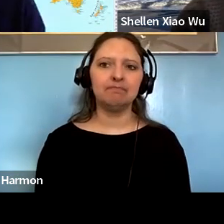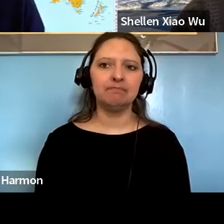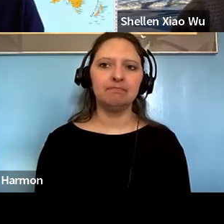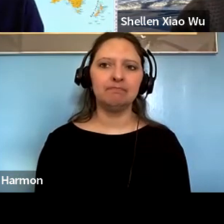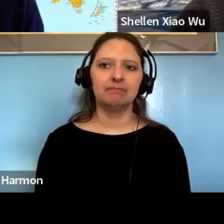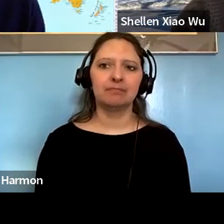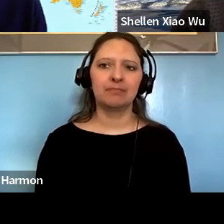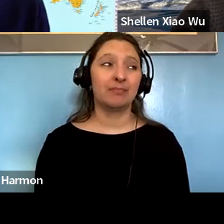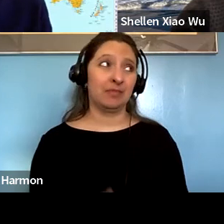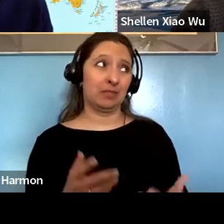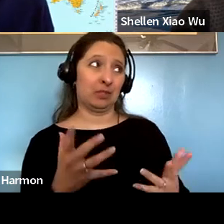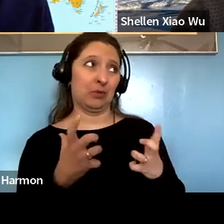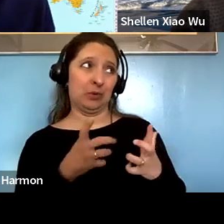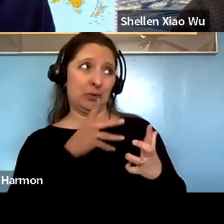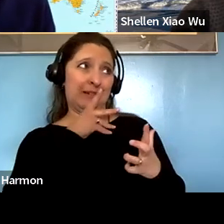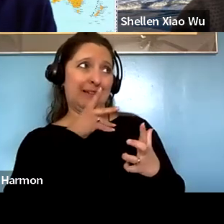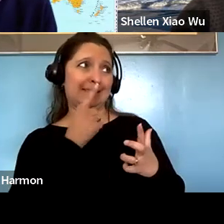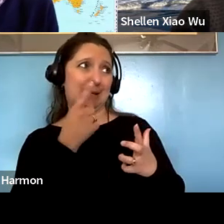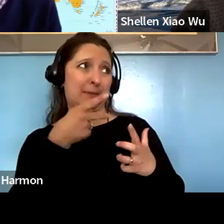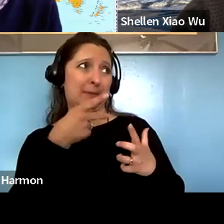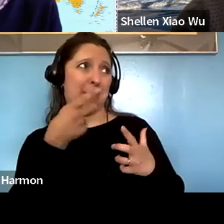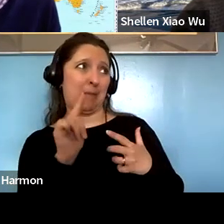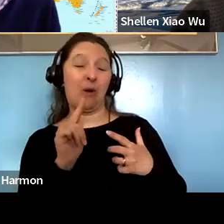Timothy Gill: Do you want me to say something for. Paul Gellert: Sure, I don't if you want to.